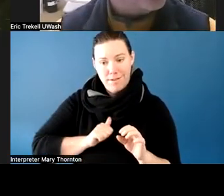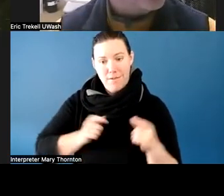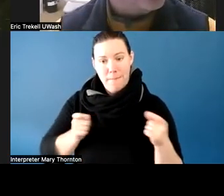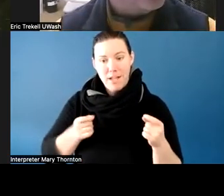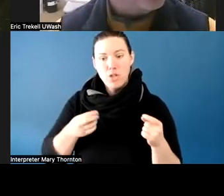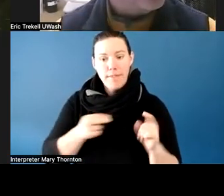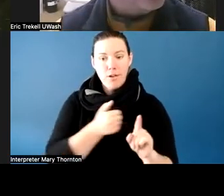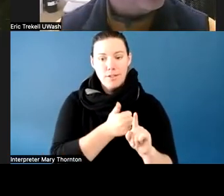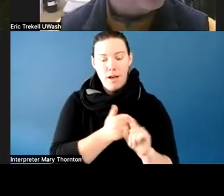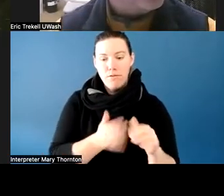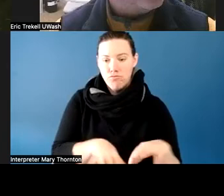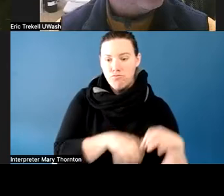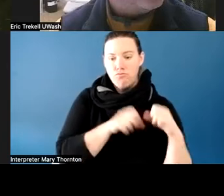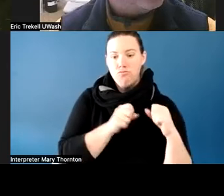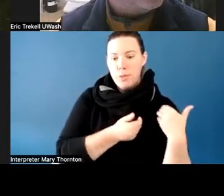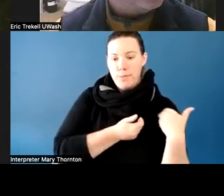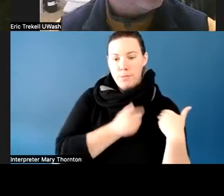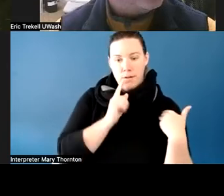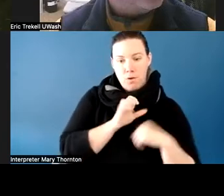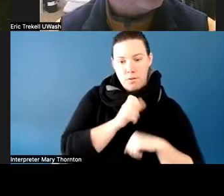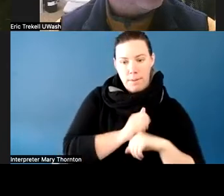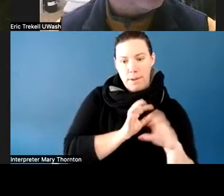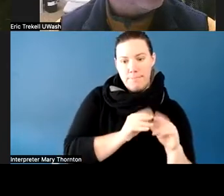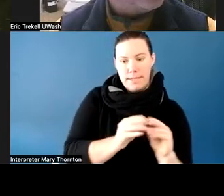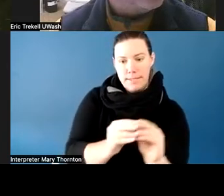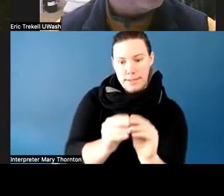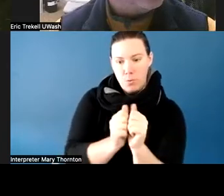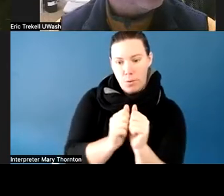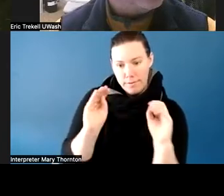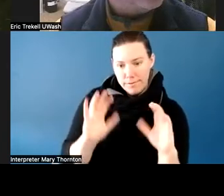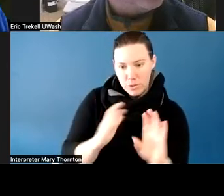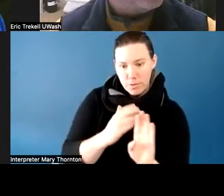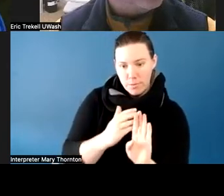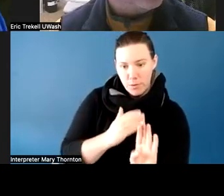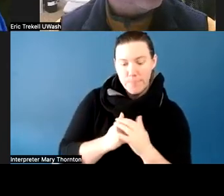And then about a year and a half into her tenure at Pierce,